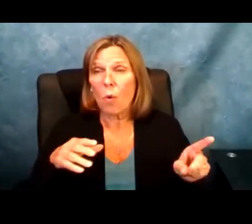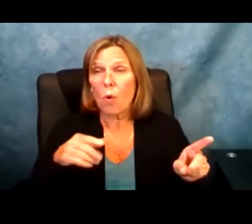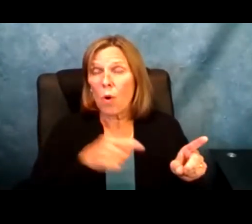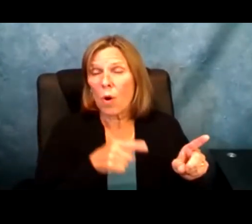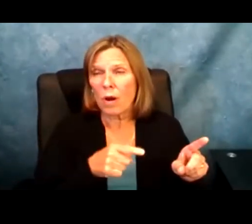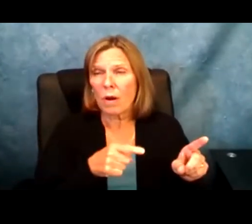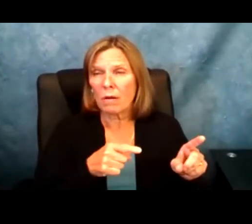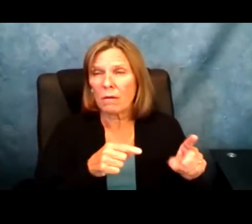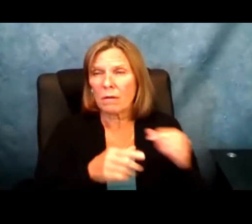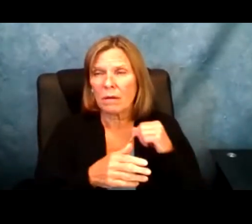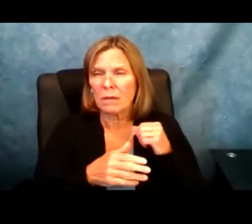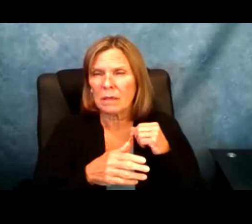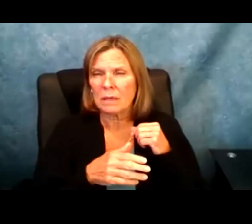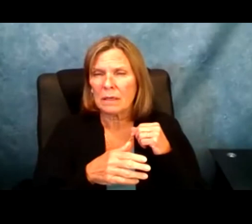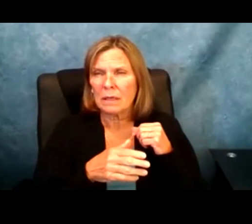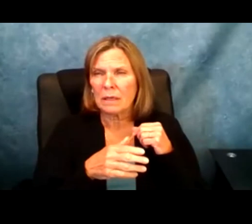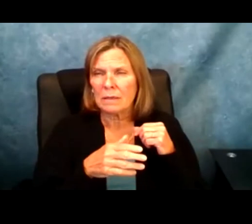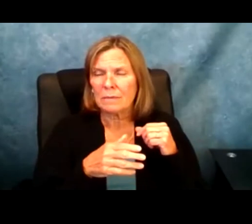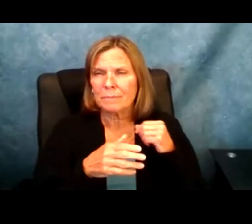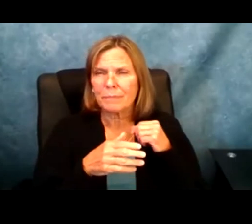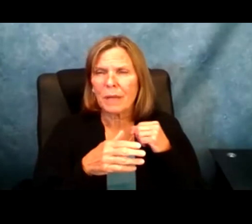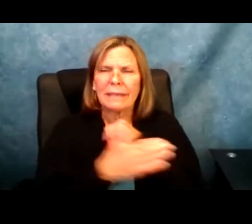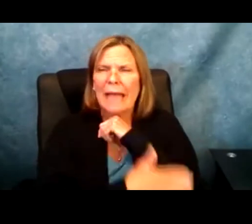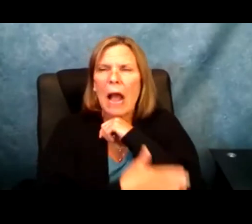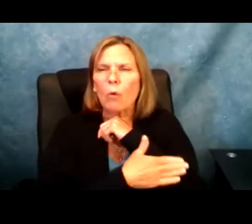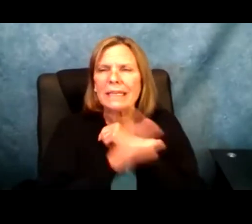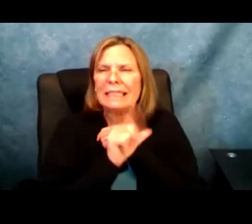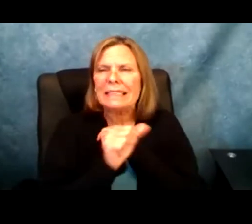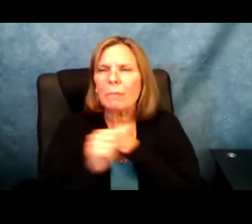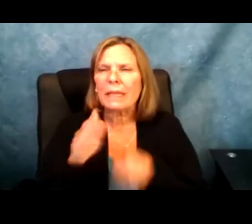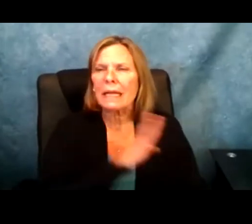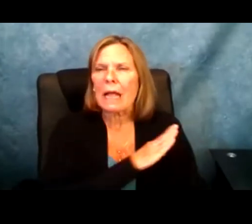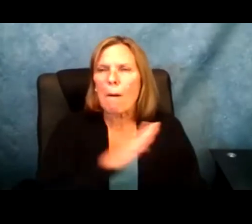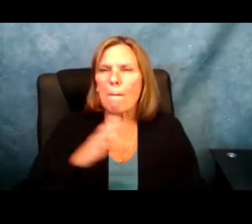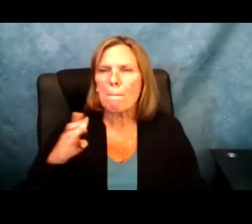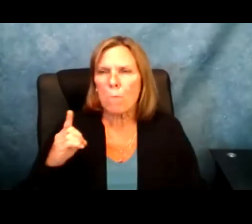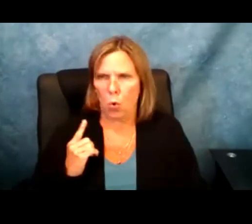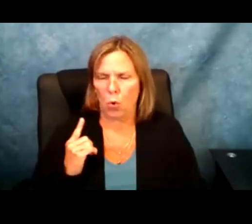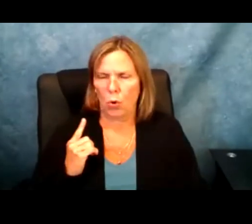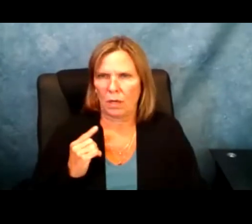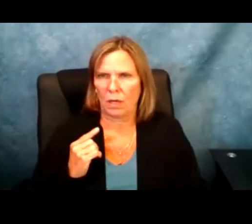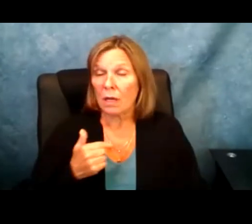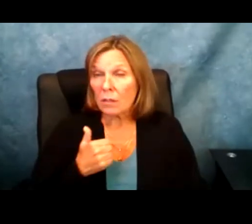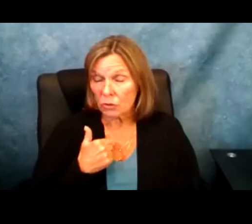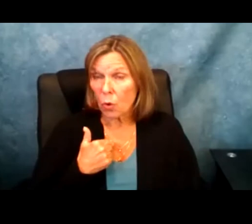Alexander Riviera and I have the privilege of serving as the chairman of the county